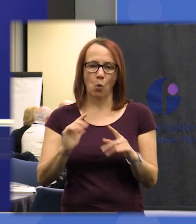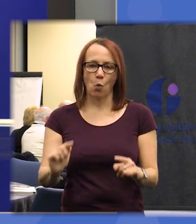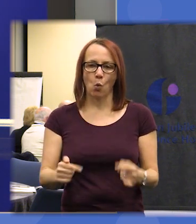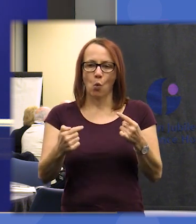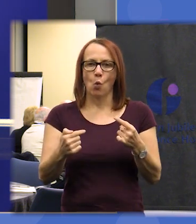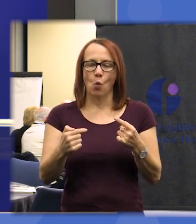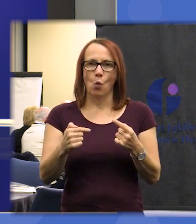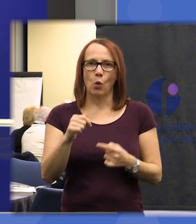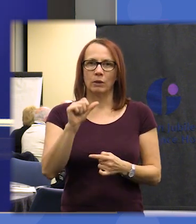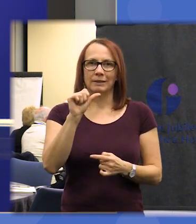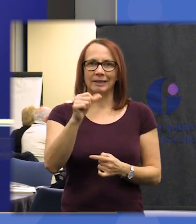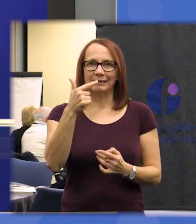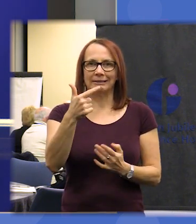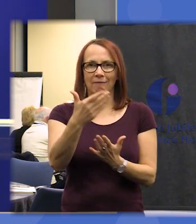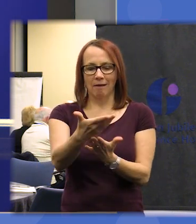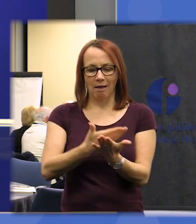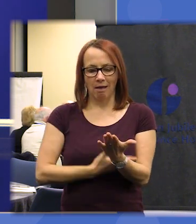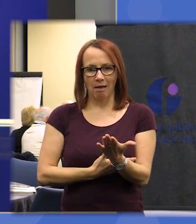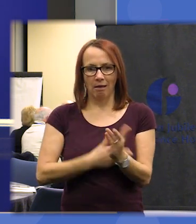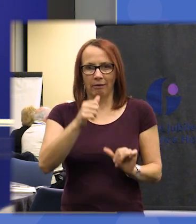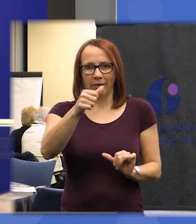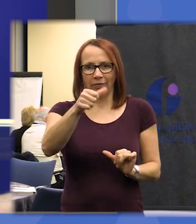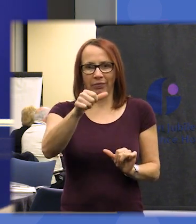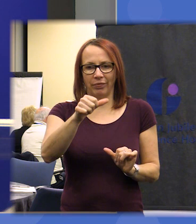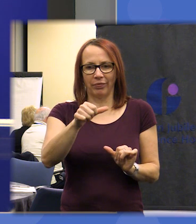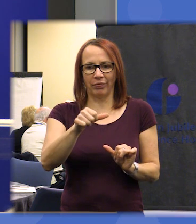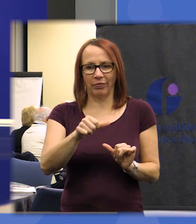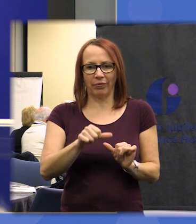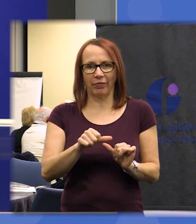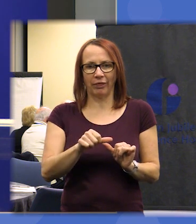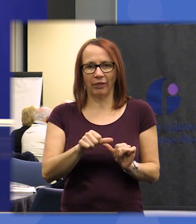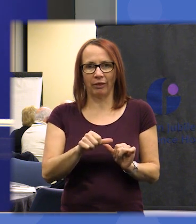down to agree those statements that are that are most important to all or the